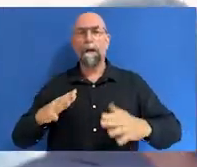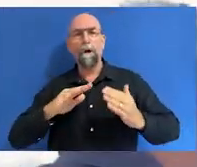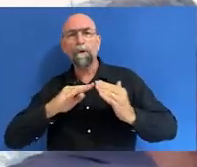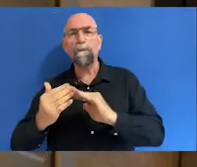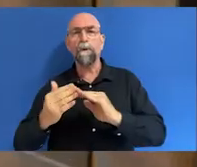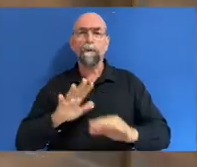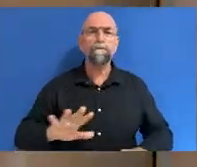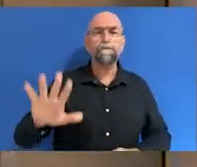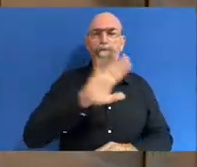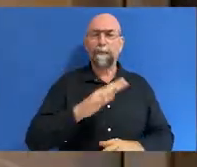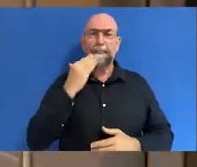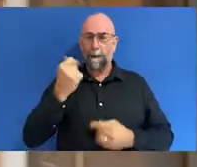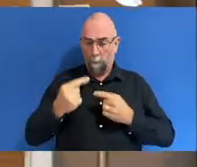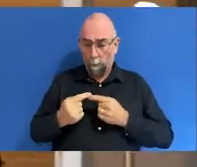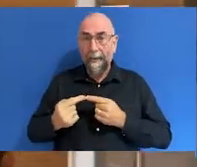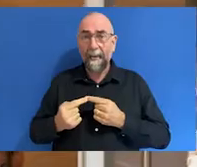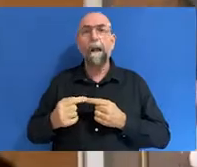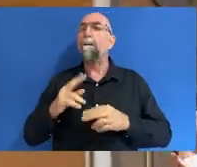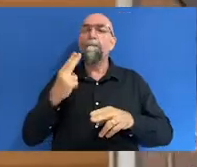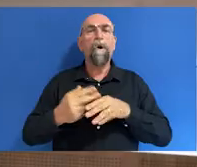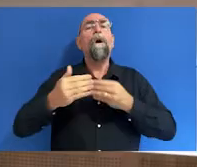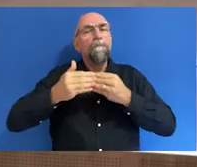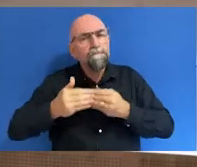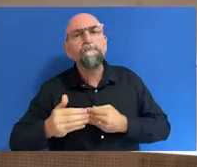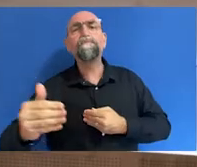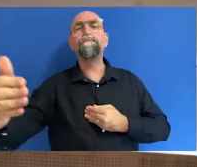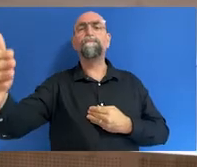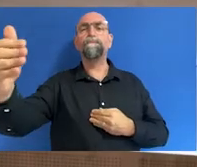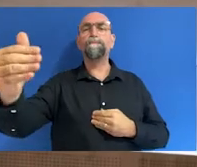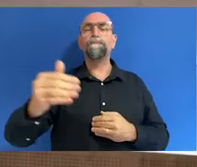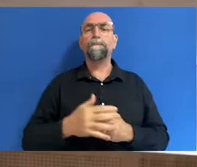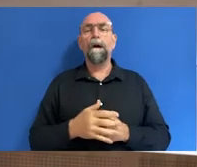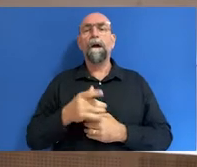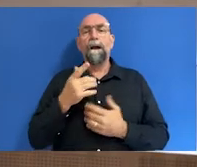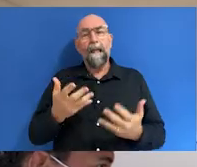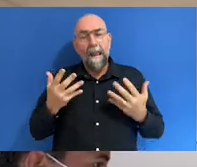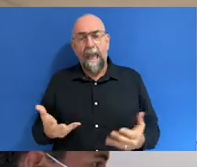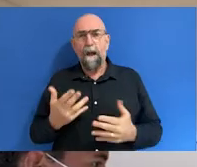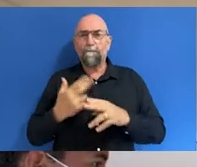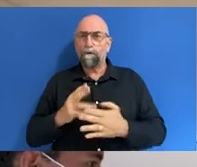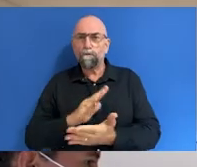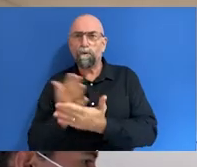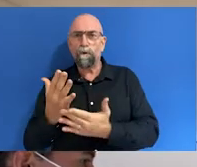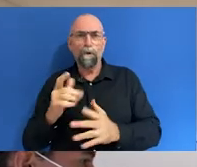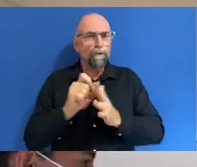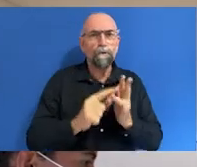Not just in this week, but in every single day. It is only with sincere actions that we can make lasting